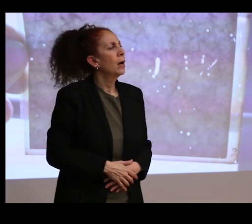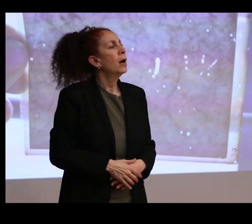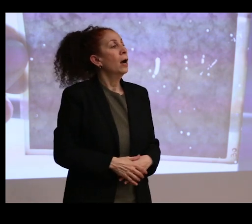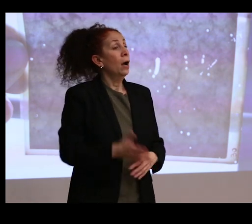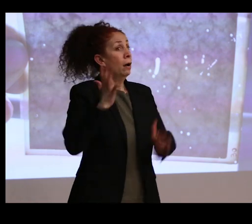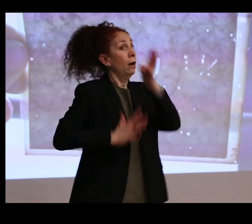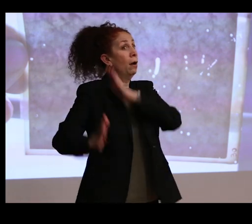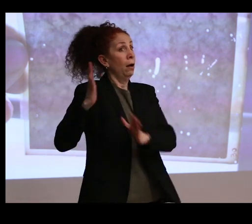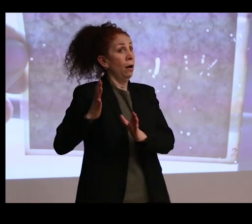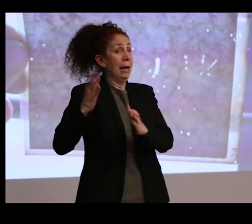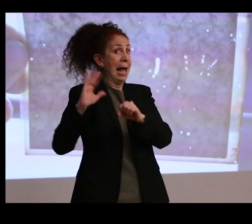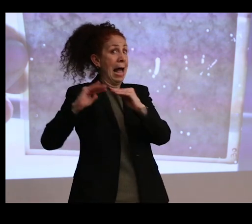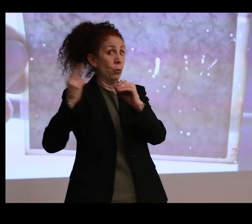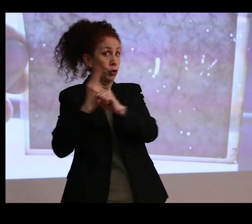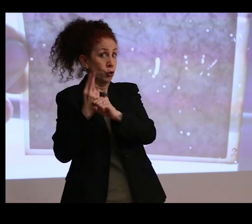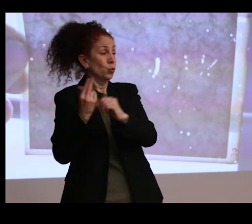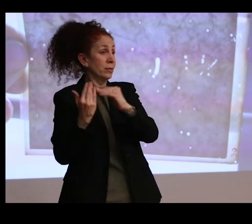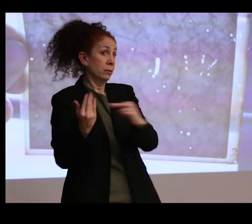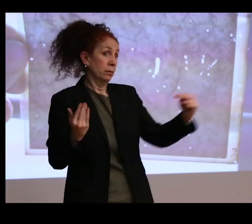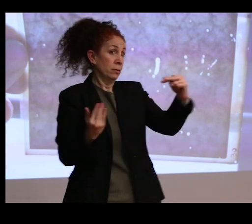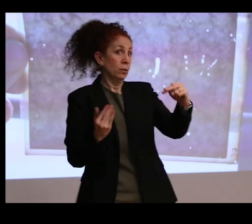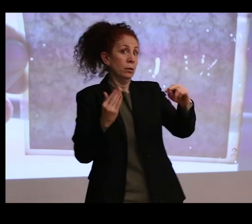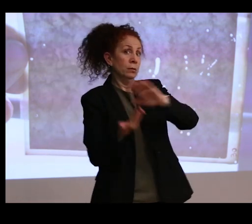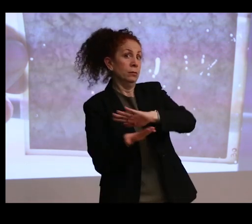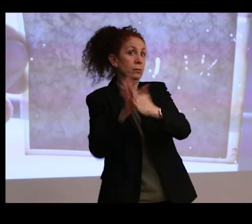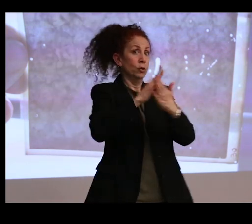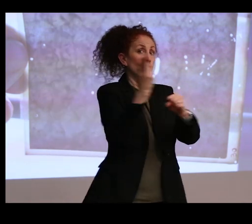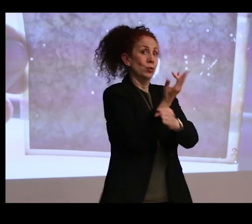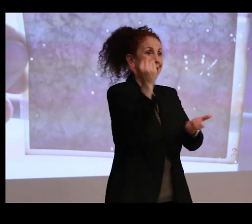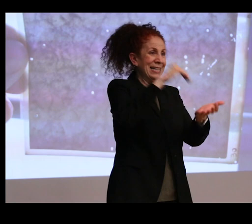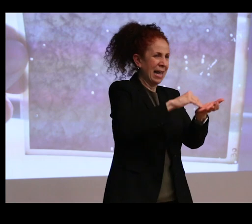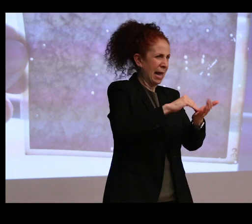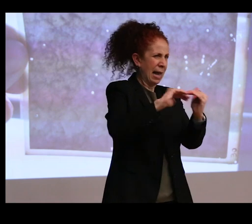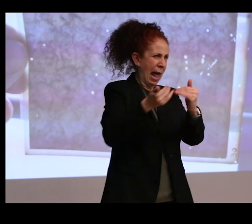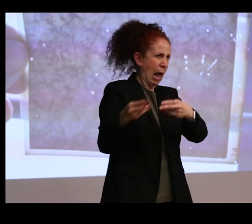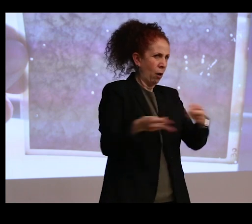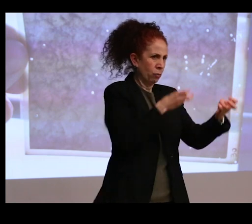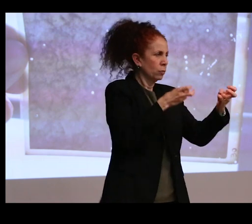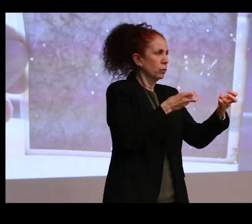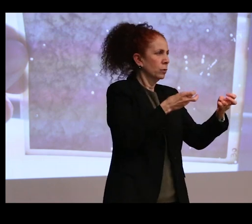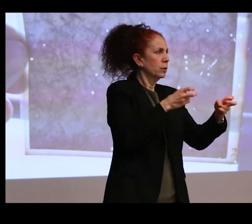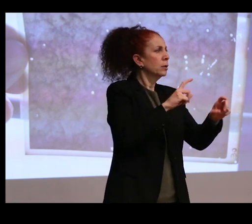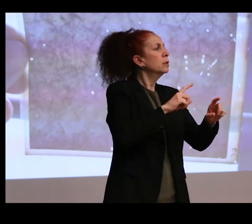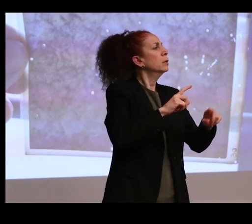One of the things I studied in my master's or wrote about was the difference between the repatriation debate